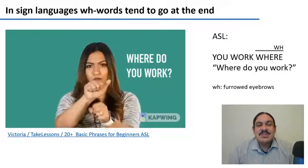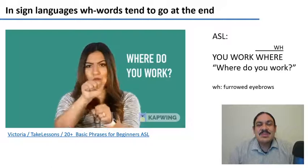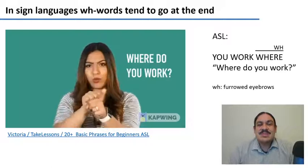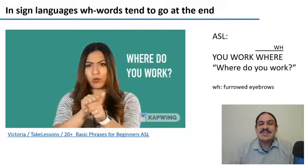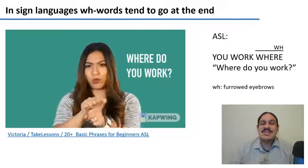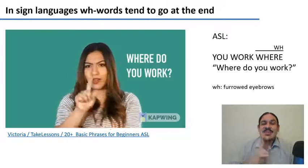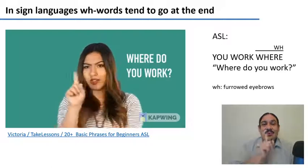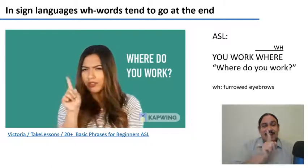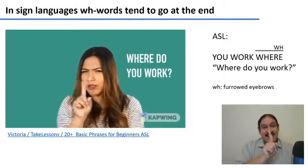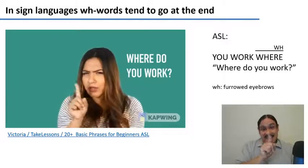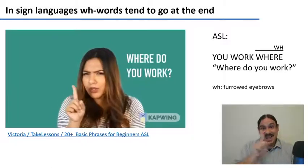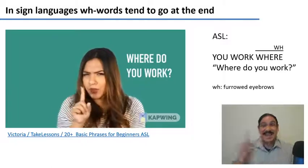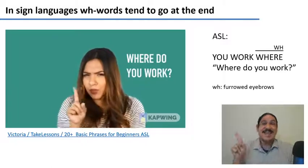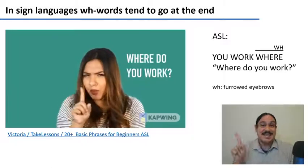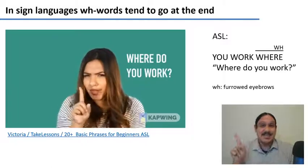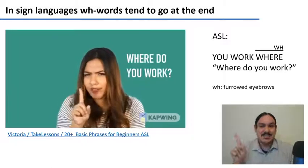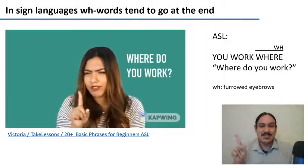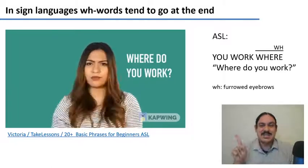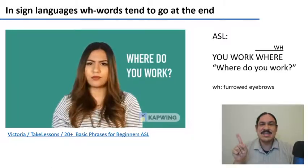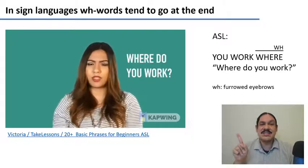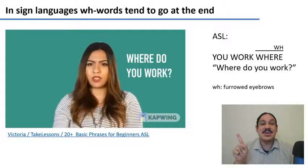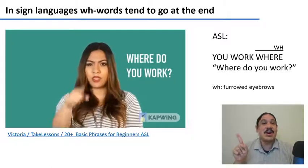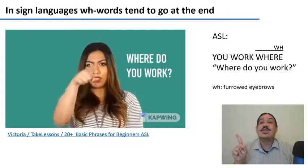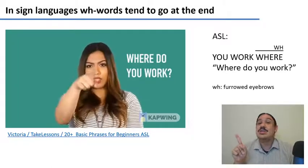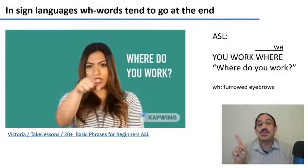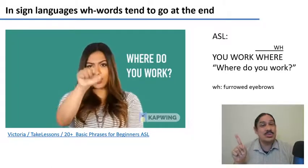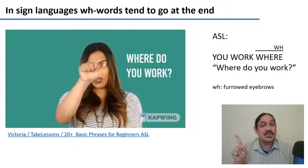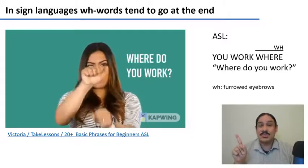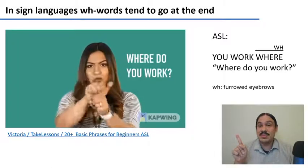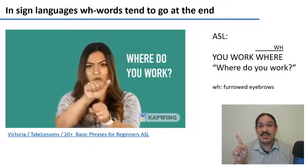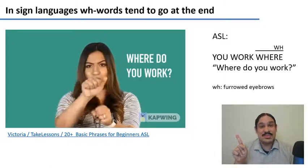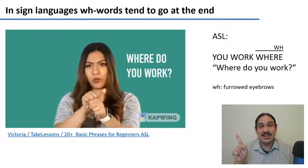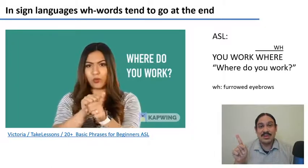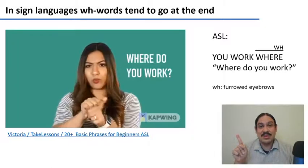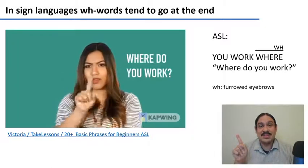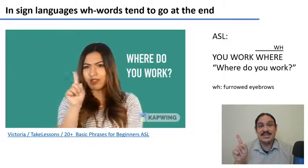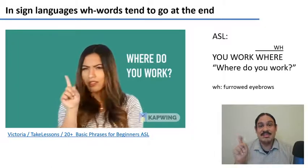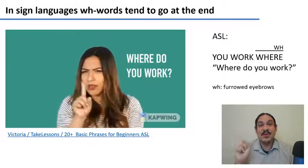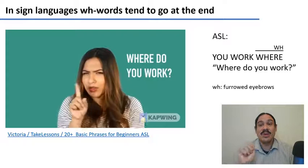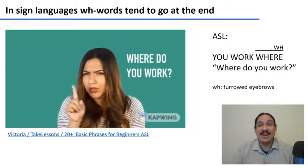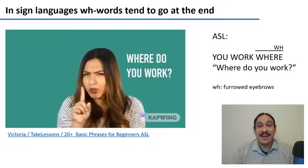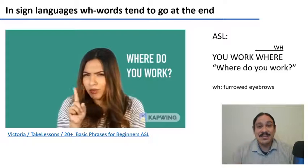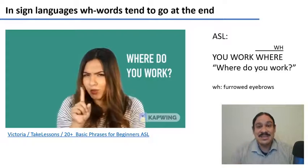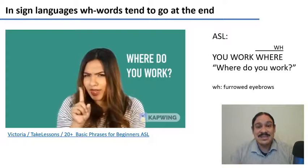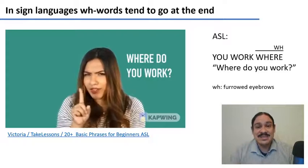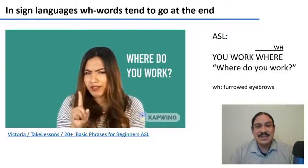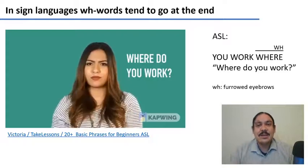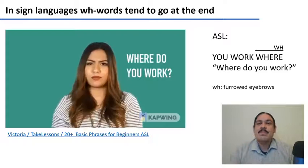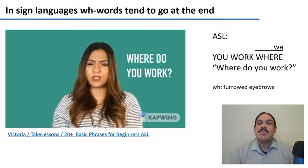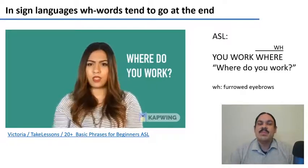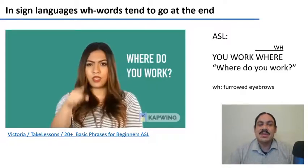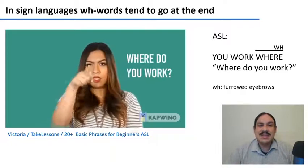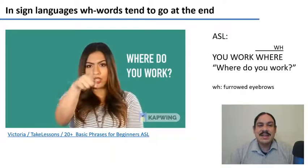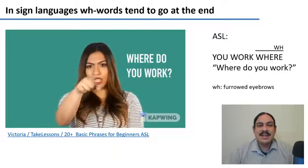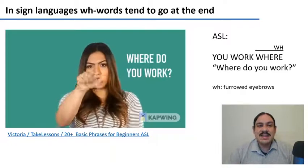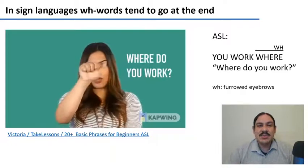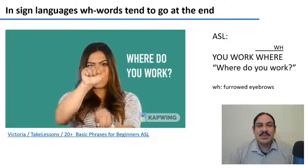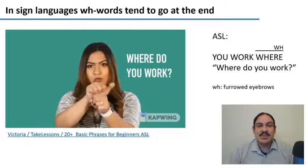words tend to go at the end which is a very unusual position for them in spoken